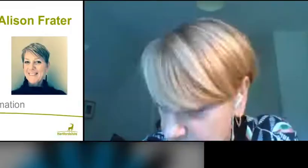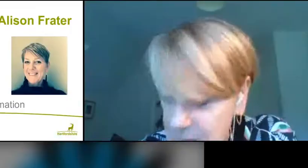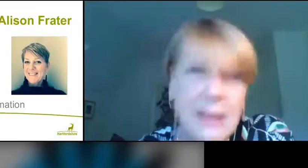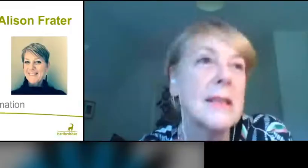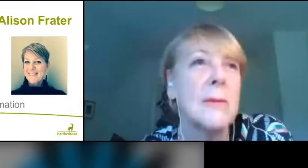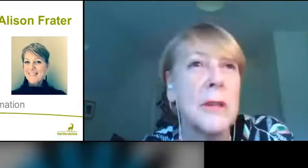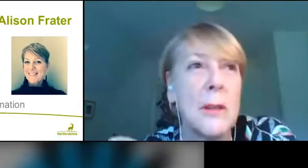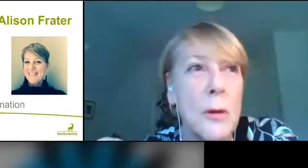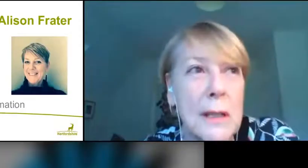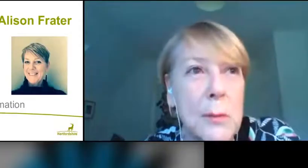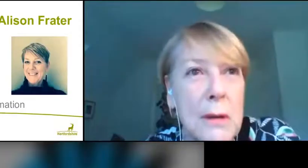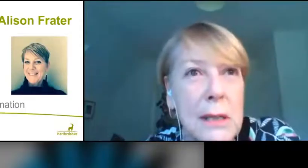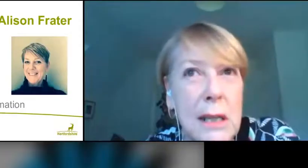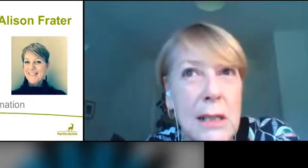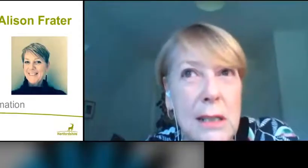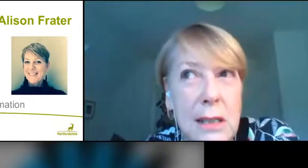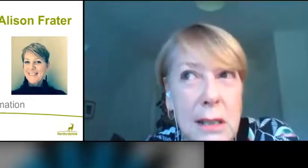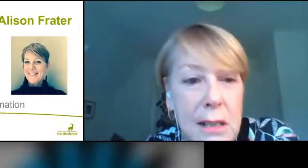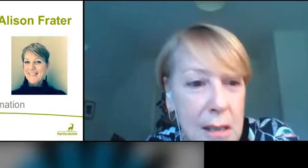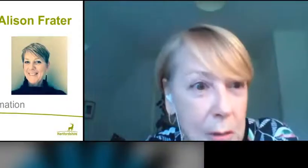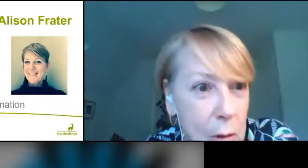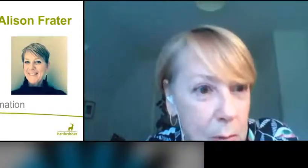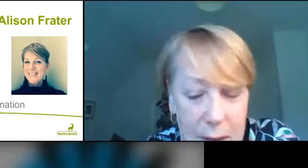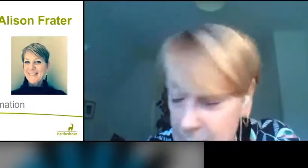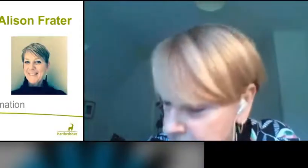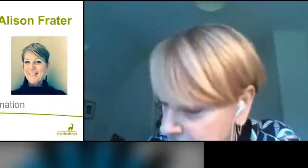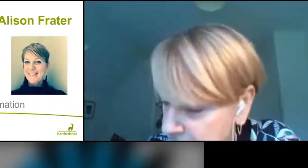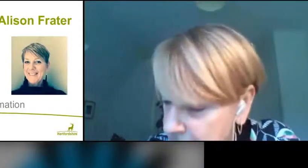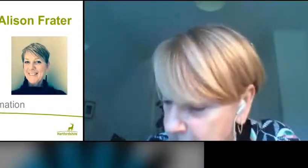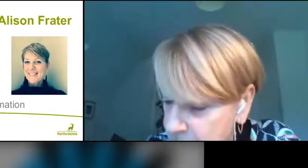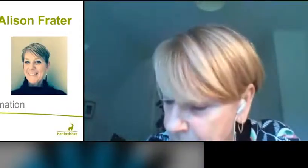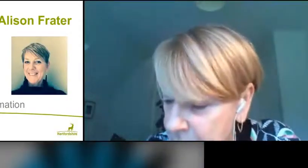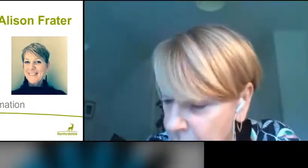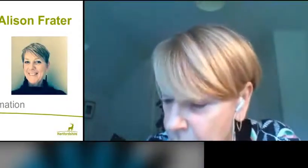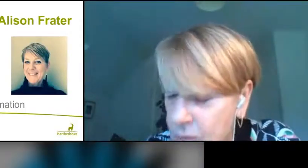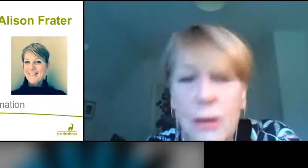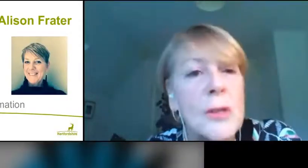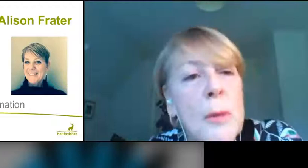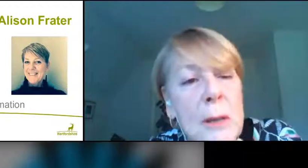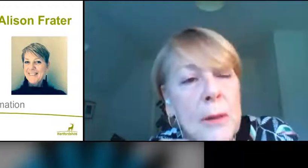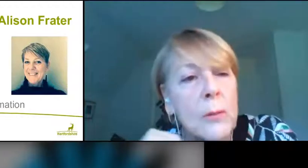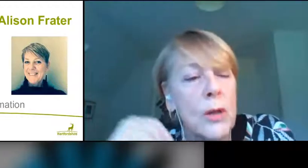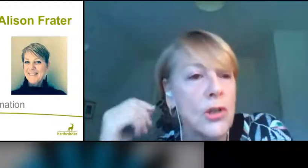That is something that we're experiencing as a society at the moment, so those people in which